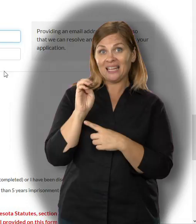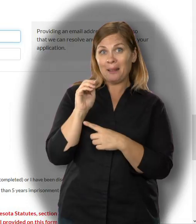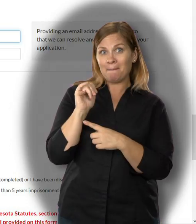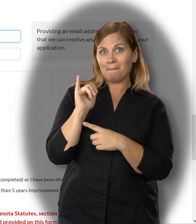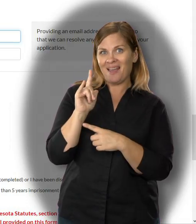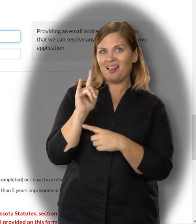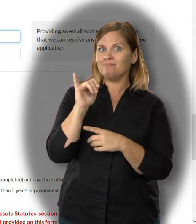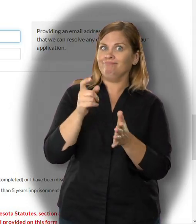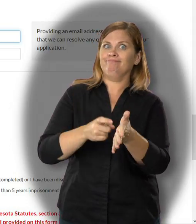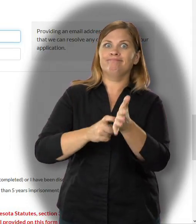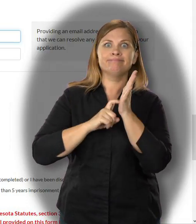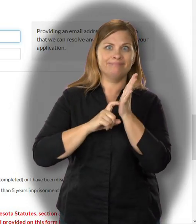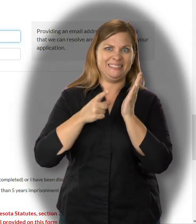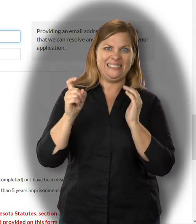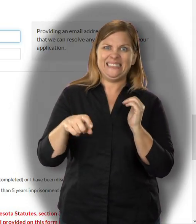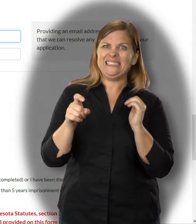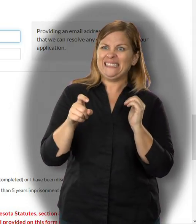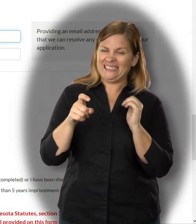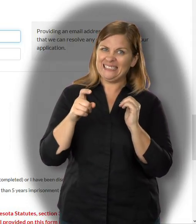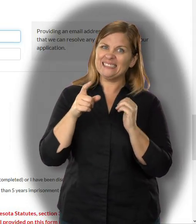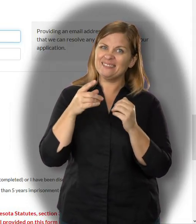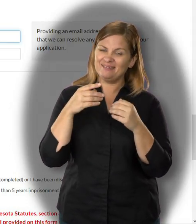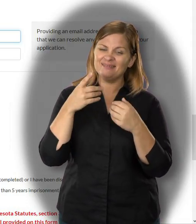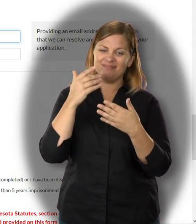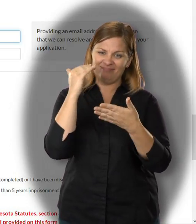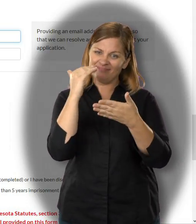Next, type in your email address.